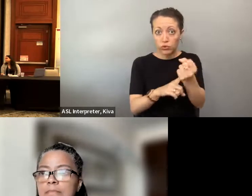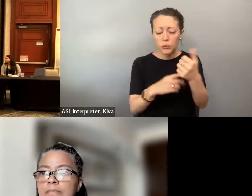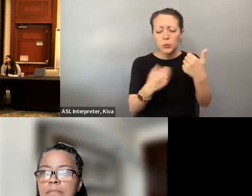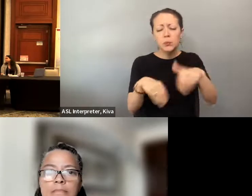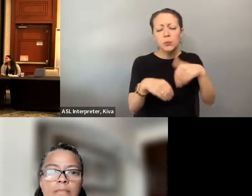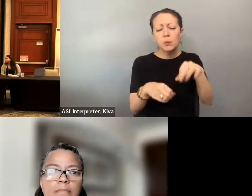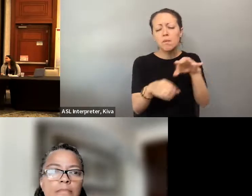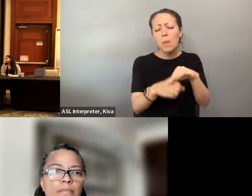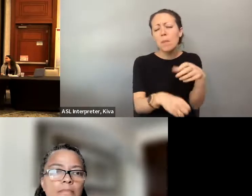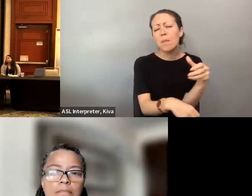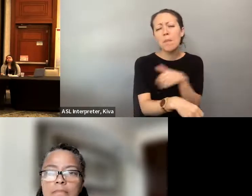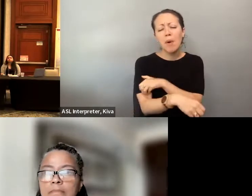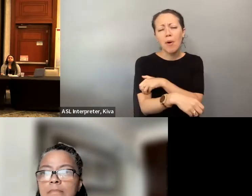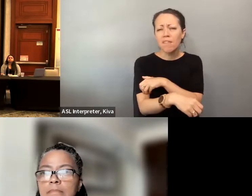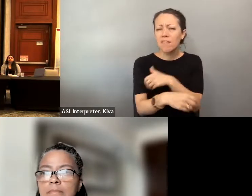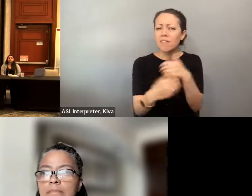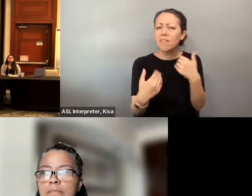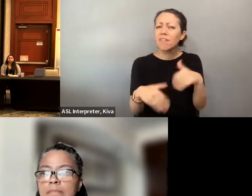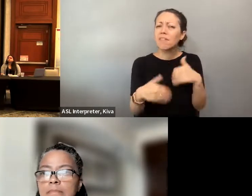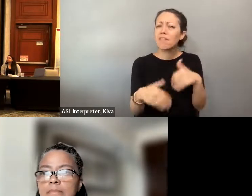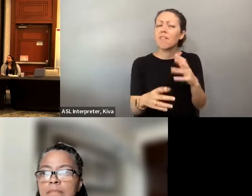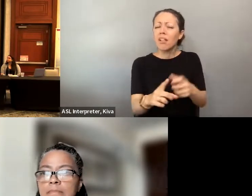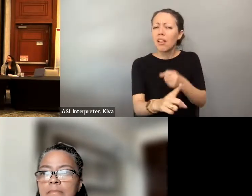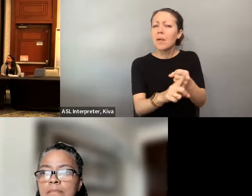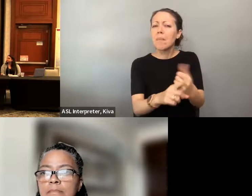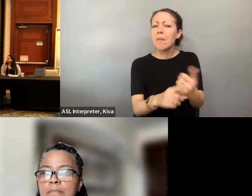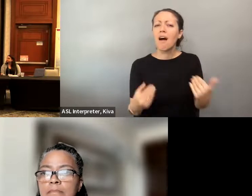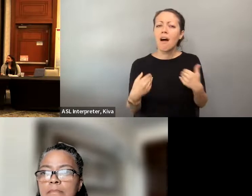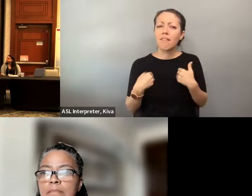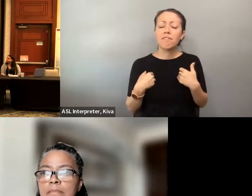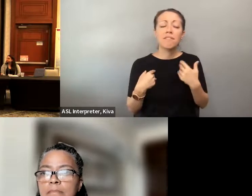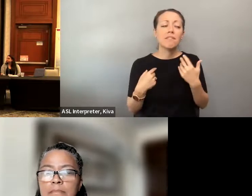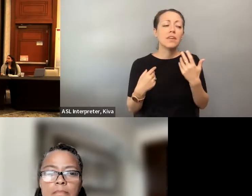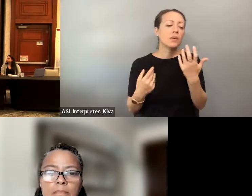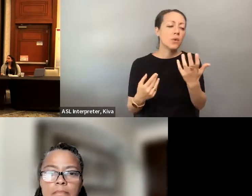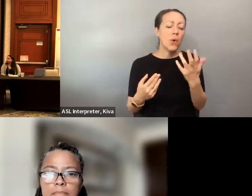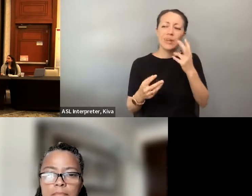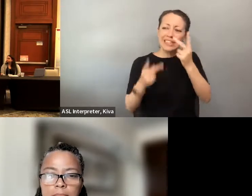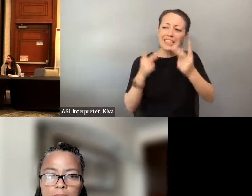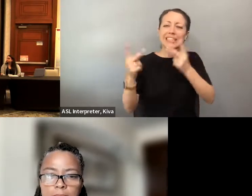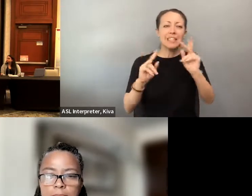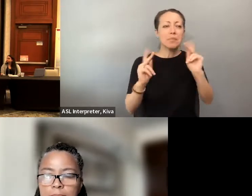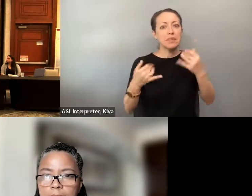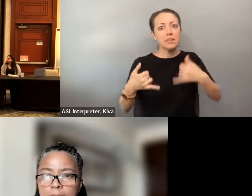But with the voting, it's just so powerful that